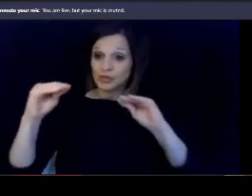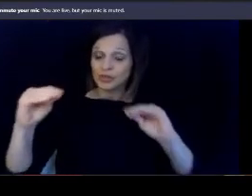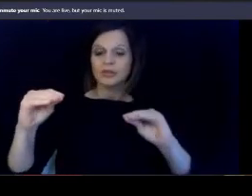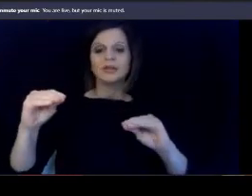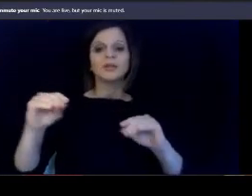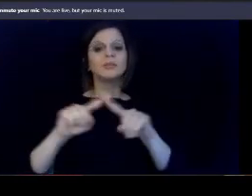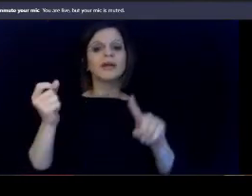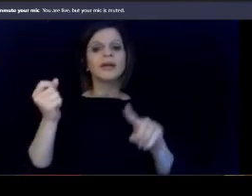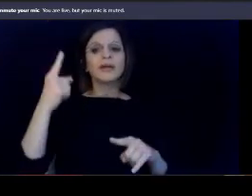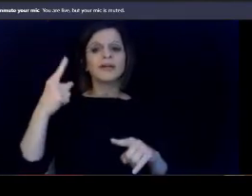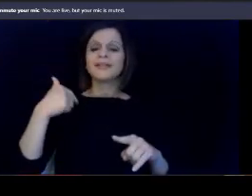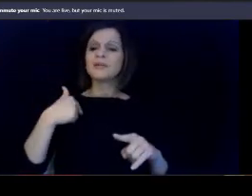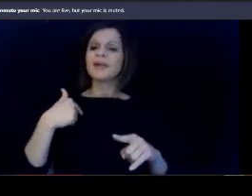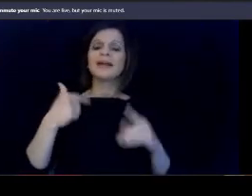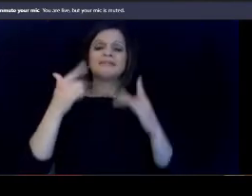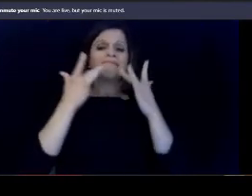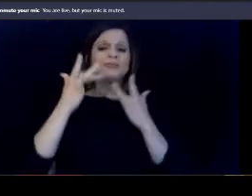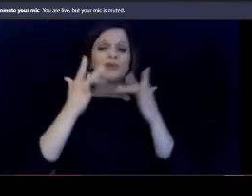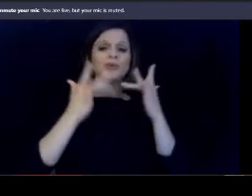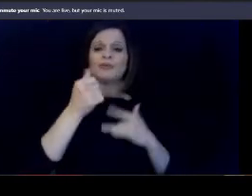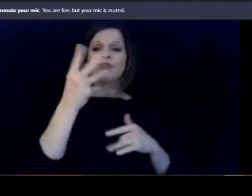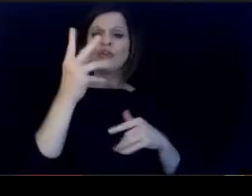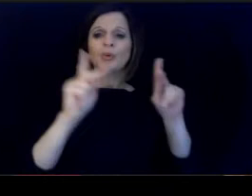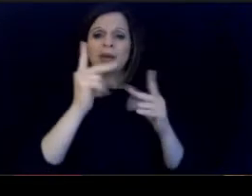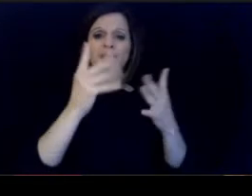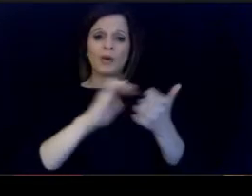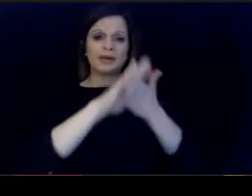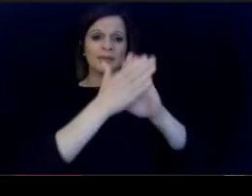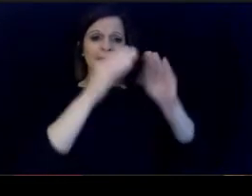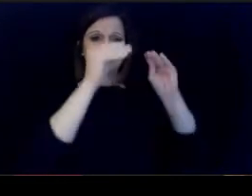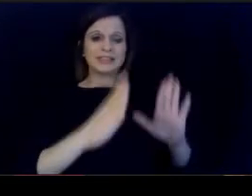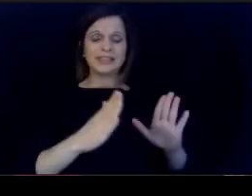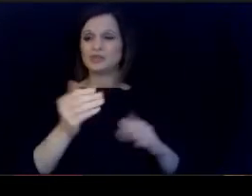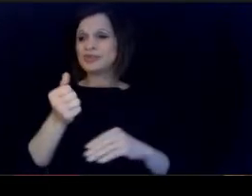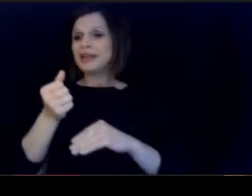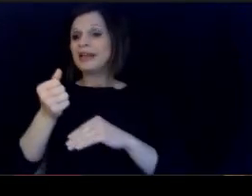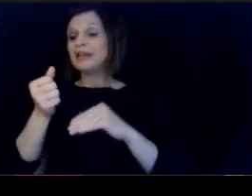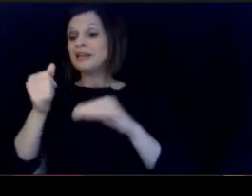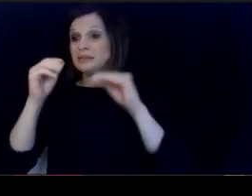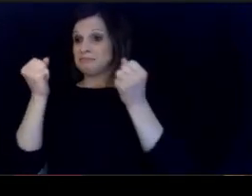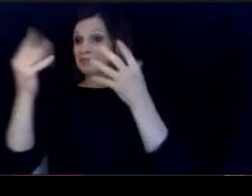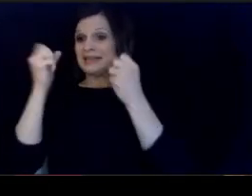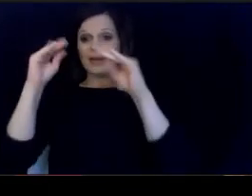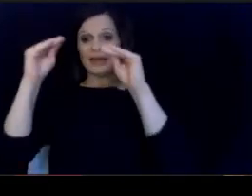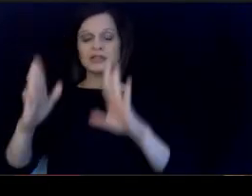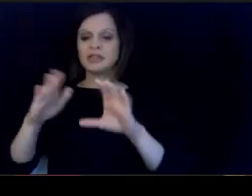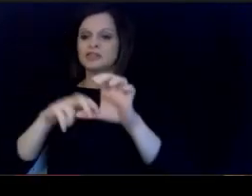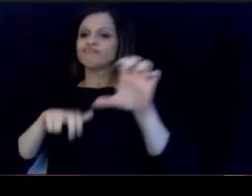two few people wanting to become teachers and two, many. teachers leaving the field. Shortly after they start.